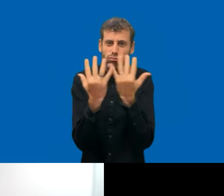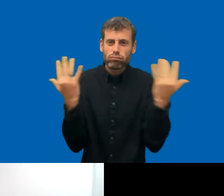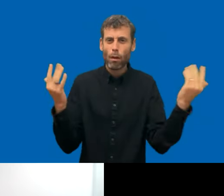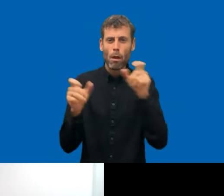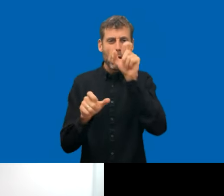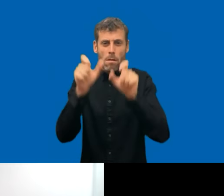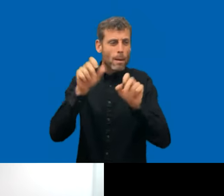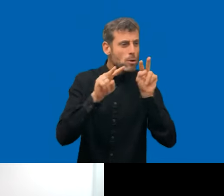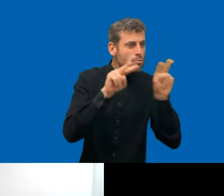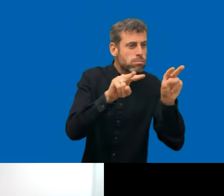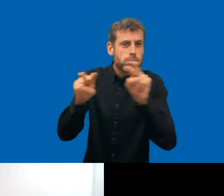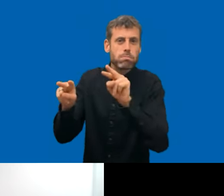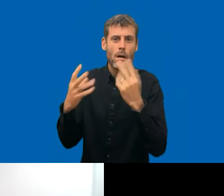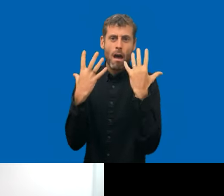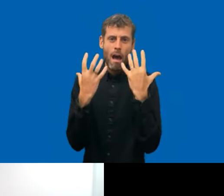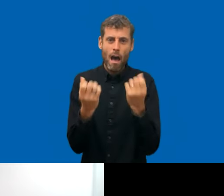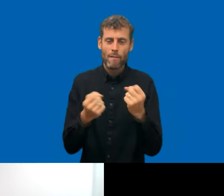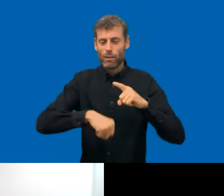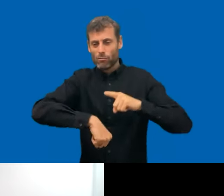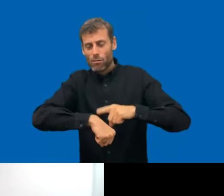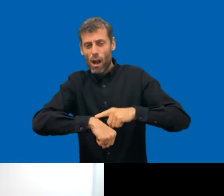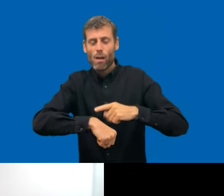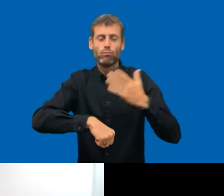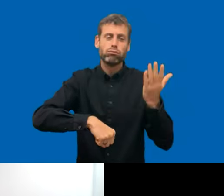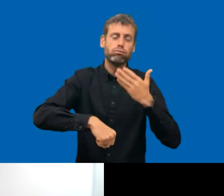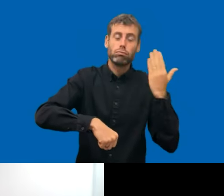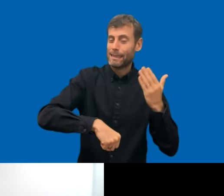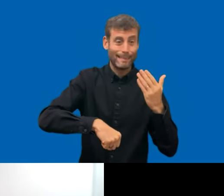We had a question specifically for Denmark, the scoring mechanism that